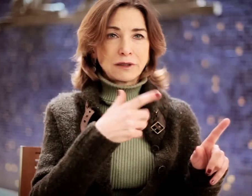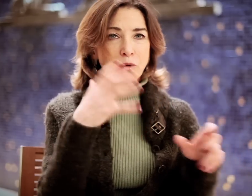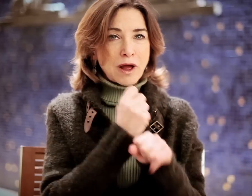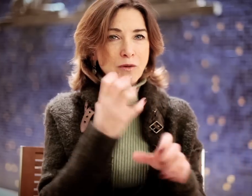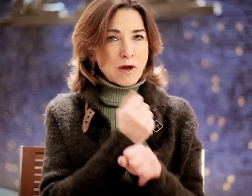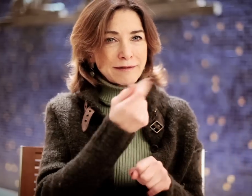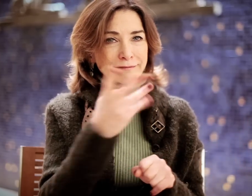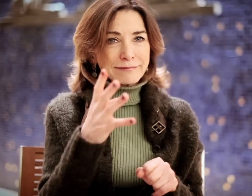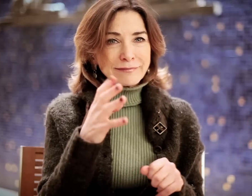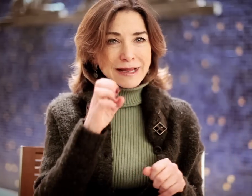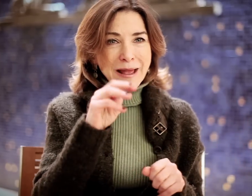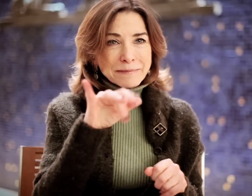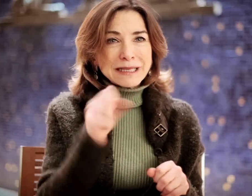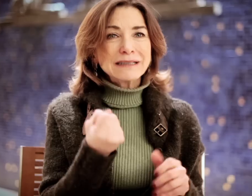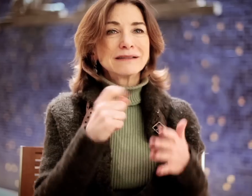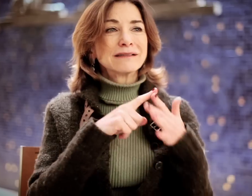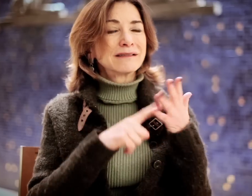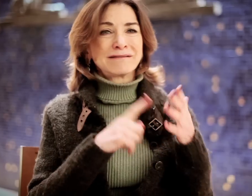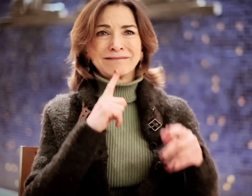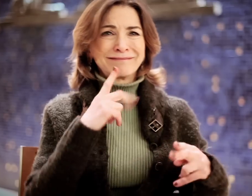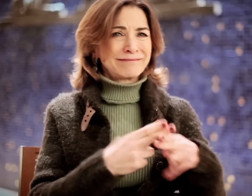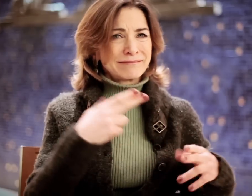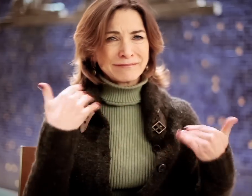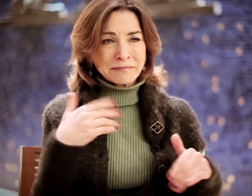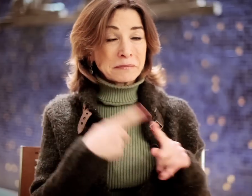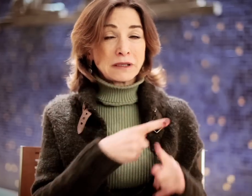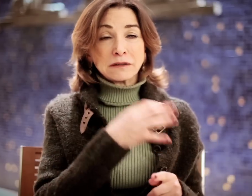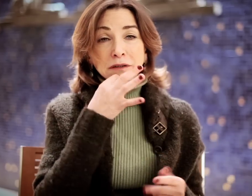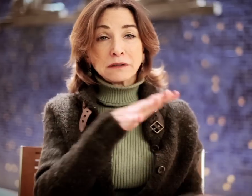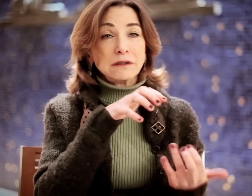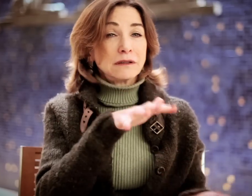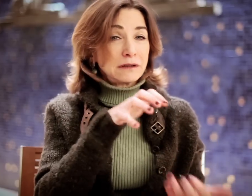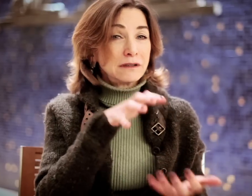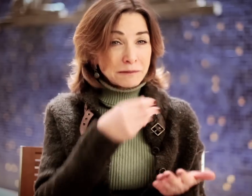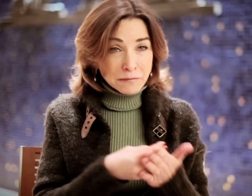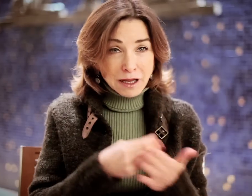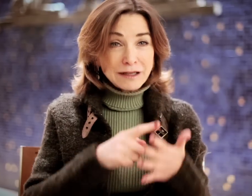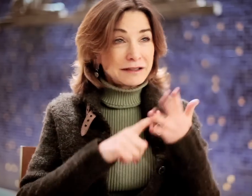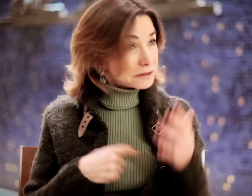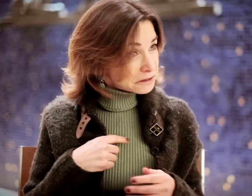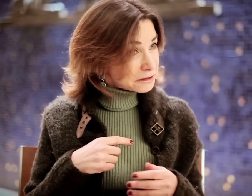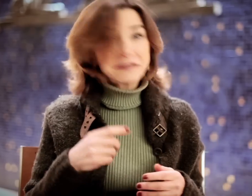He had won several Emmy's, had a good reputation, and had a knack for getting funding.